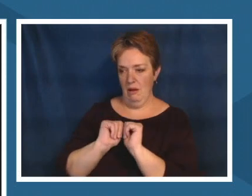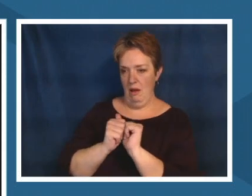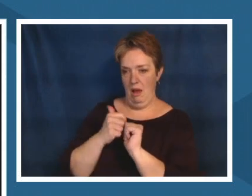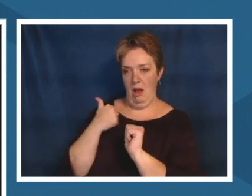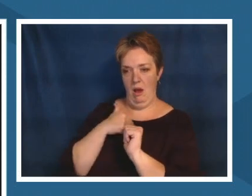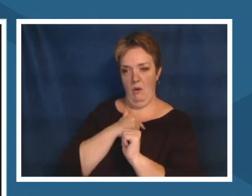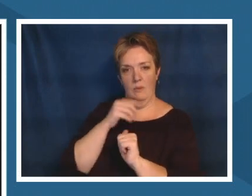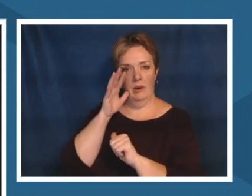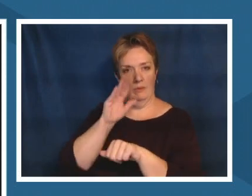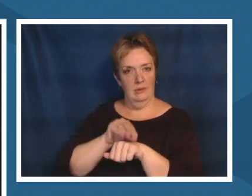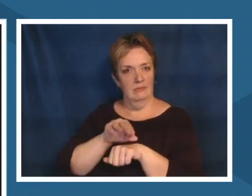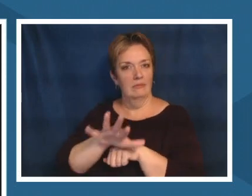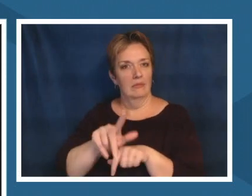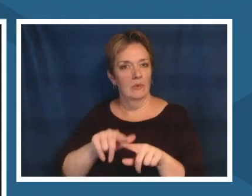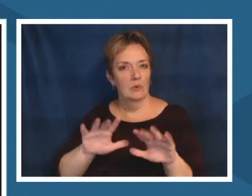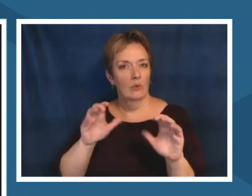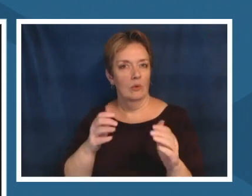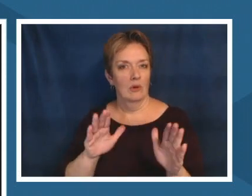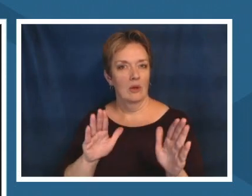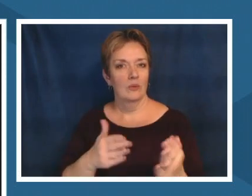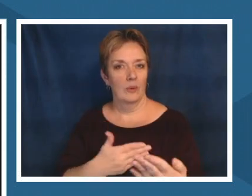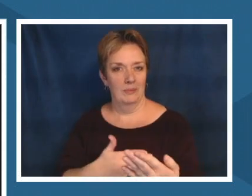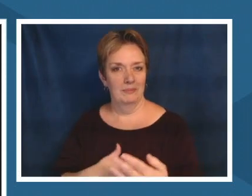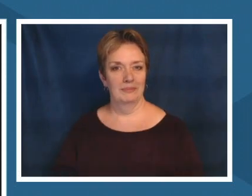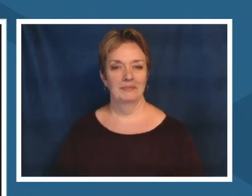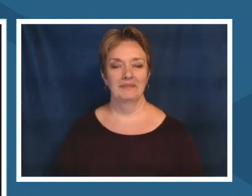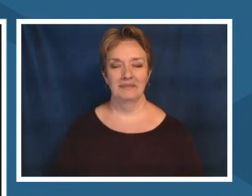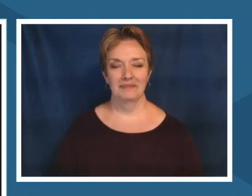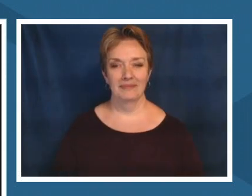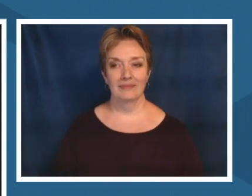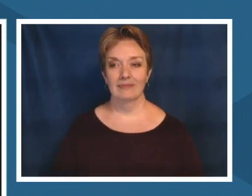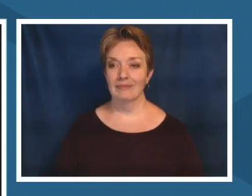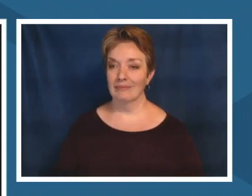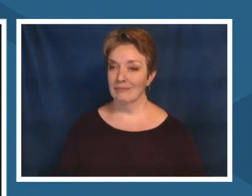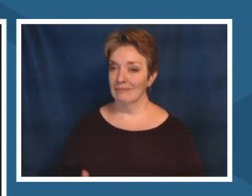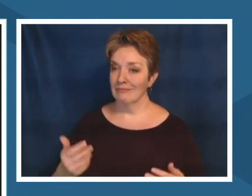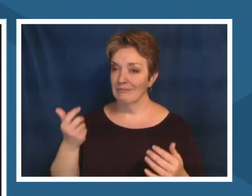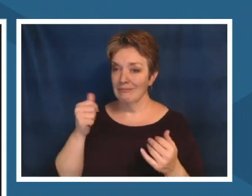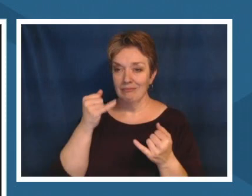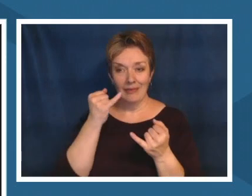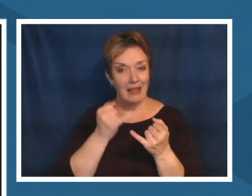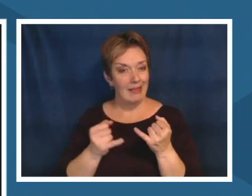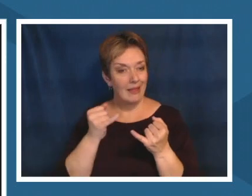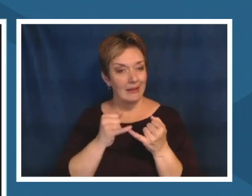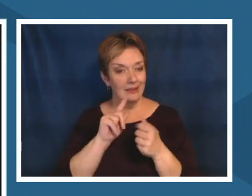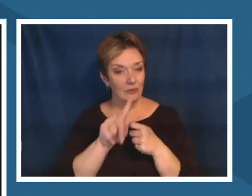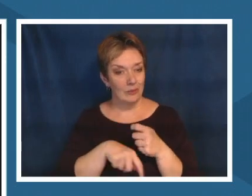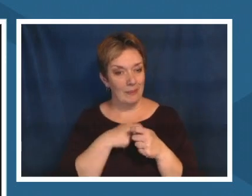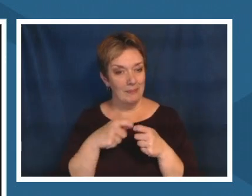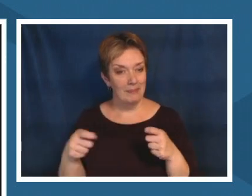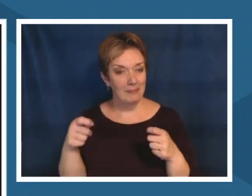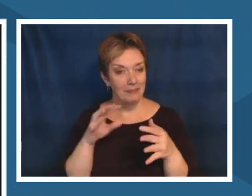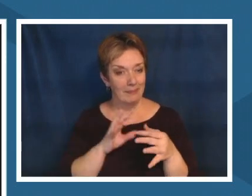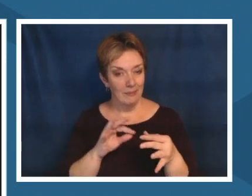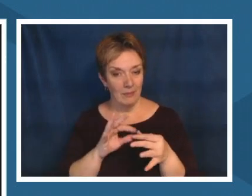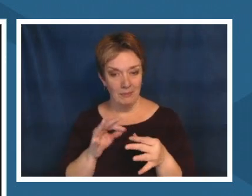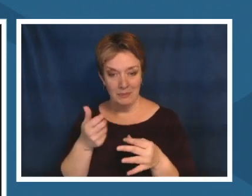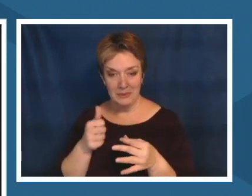classroom so with that does anybody have any final words they'd like to share with the